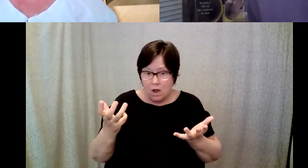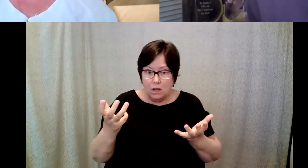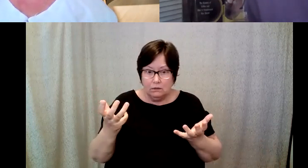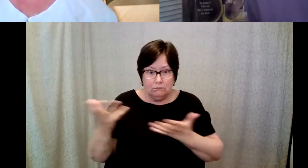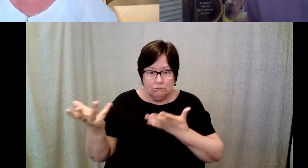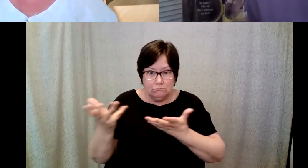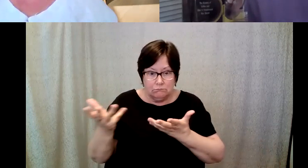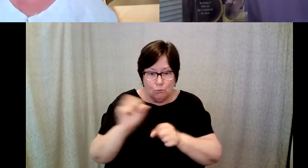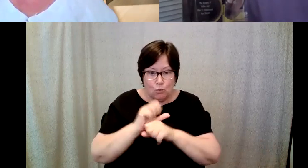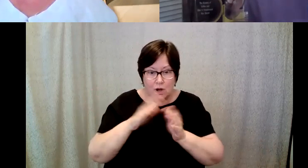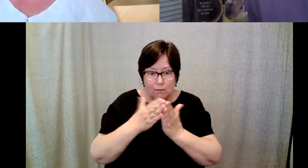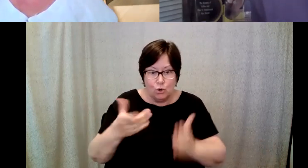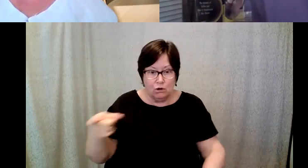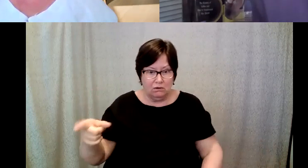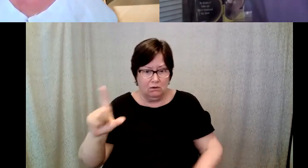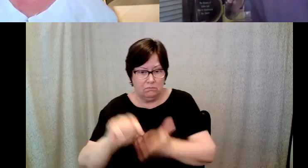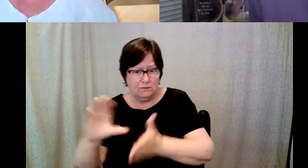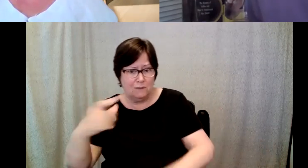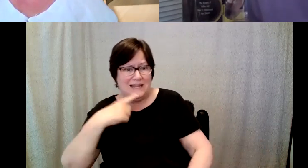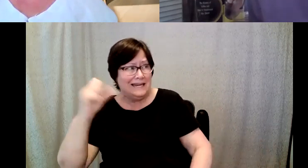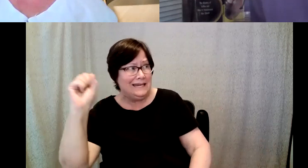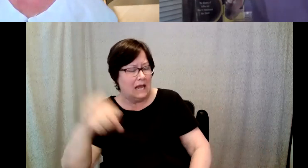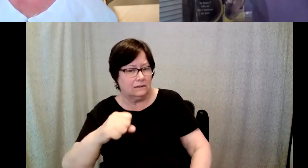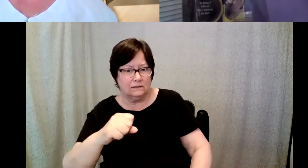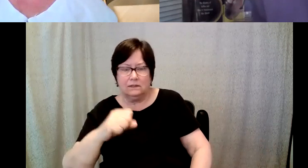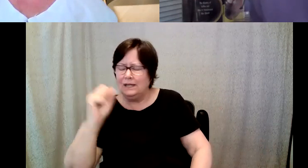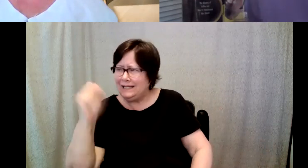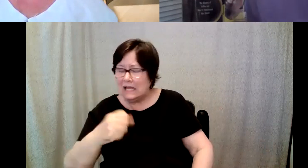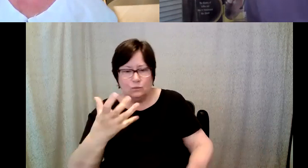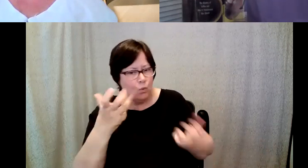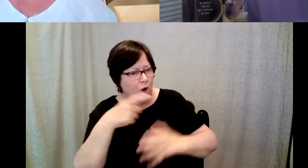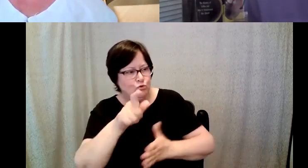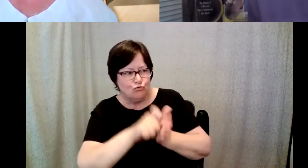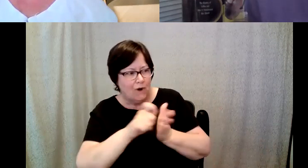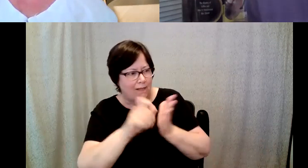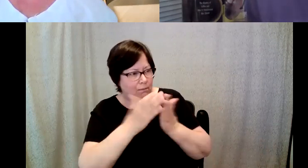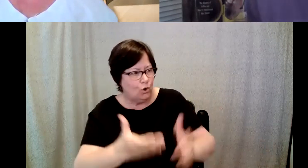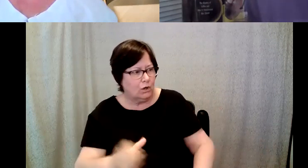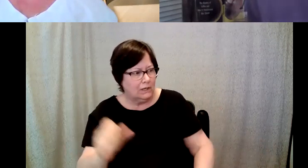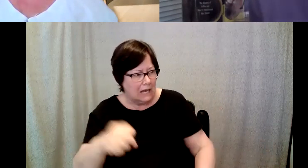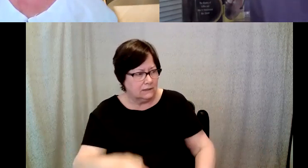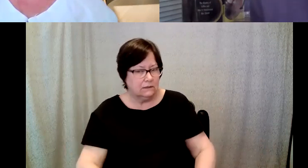book and they said absolutely we would love to have you write this book and so simultaneous